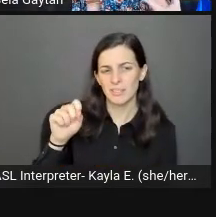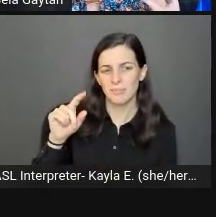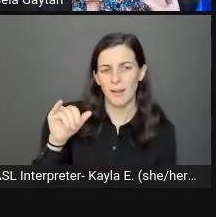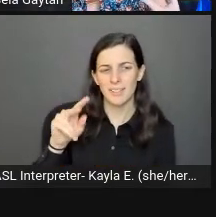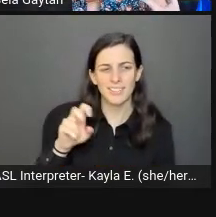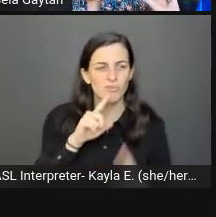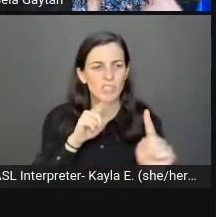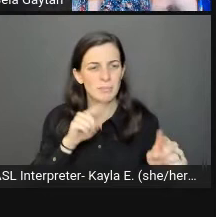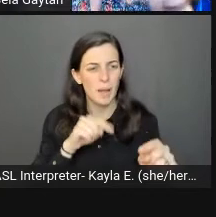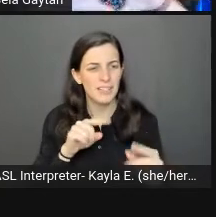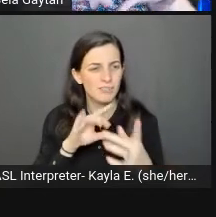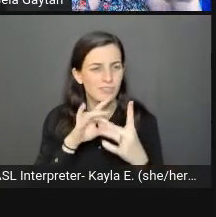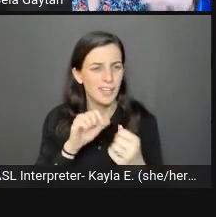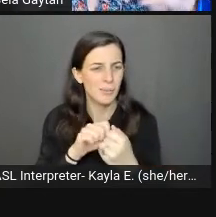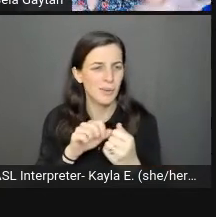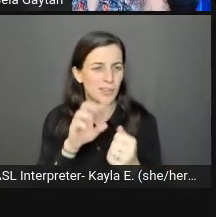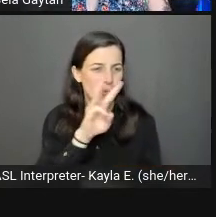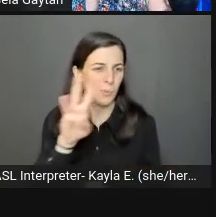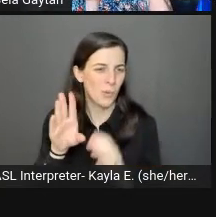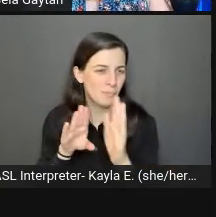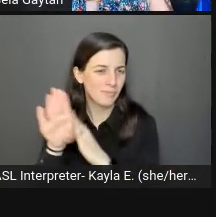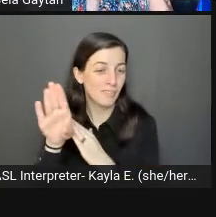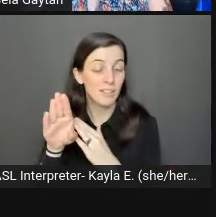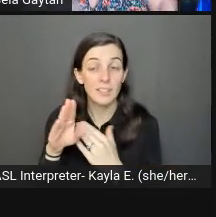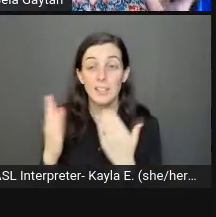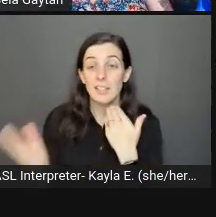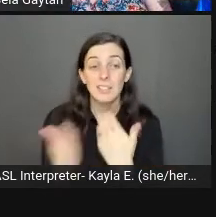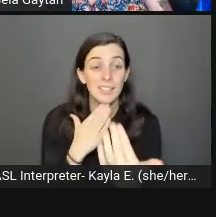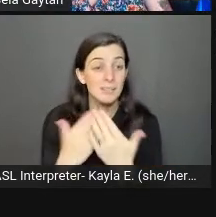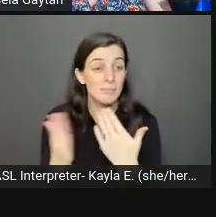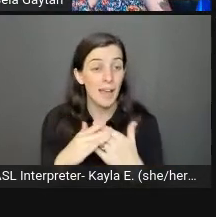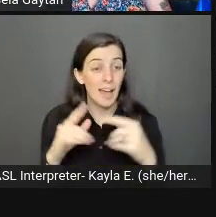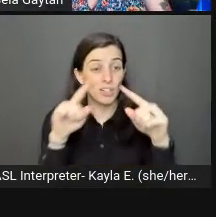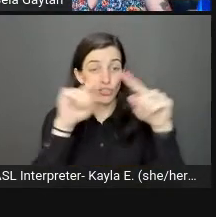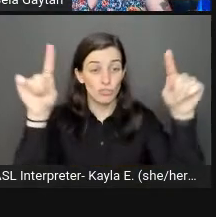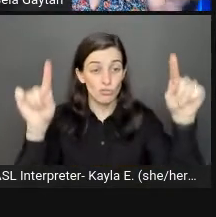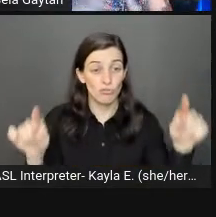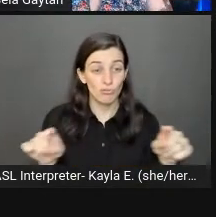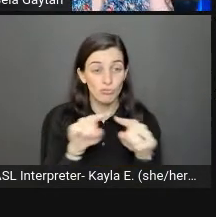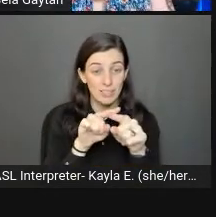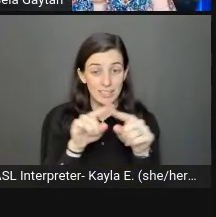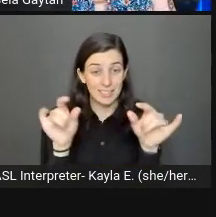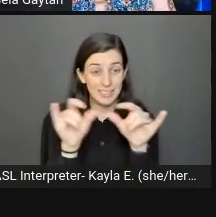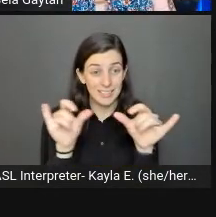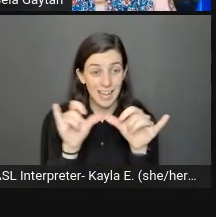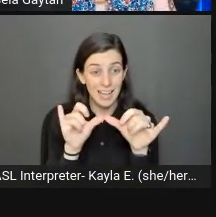is that no matter the screen size, your content will adjust accordingly.